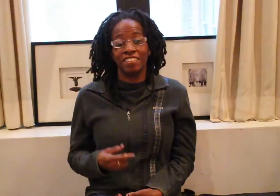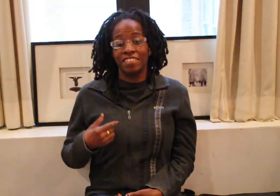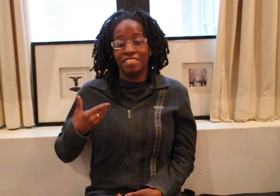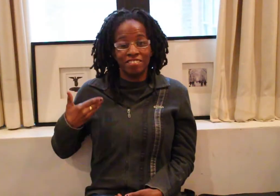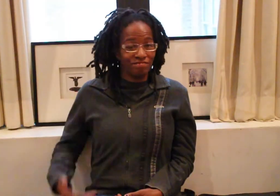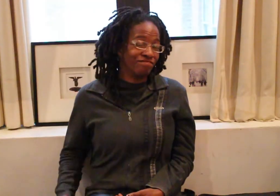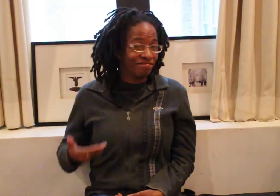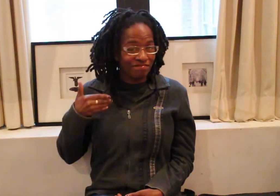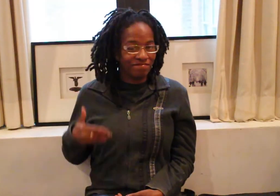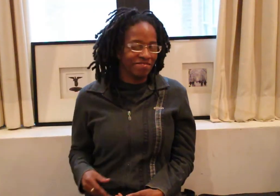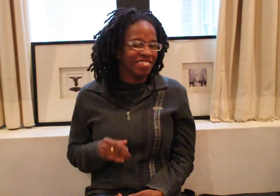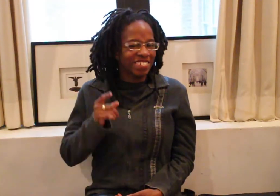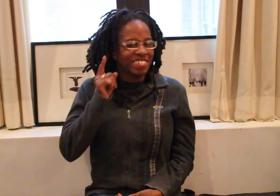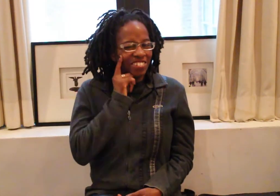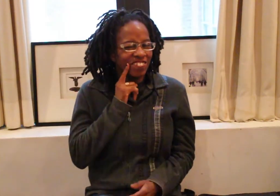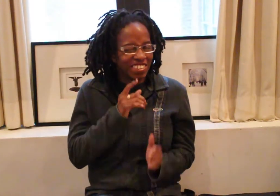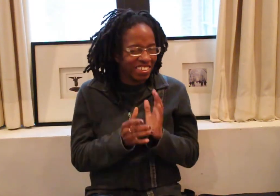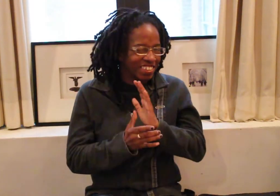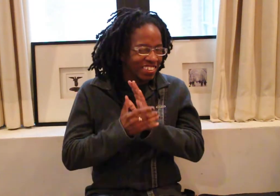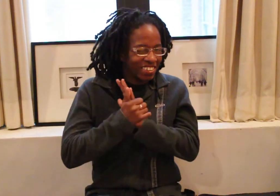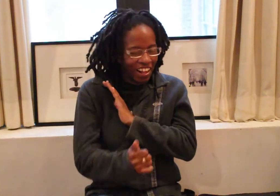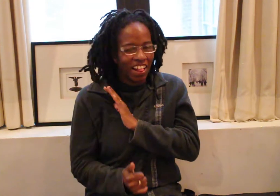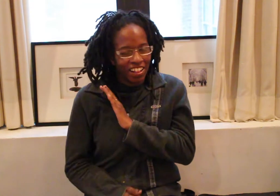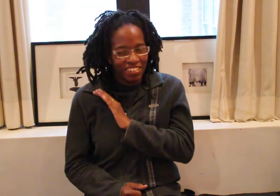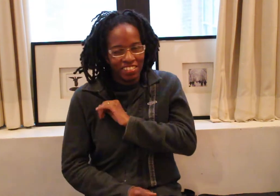I AM DEAF TALENT!